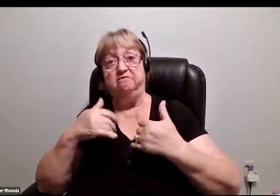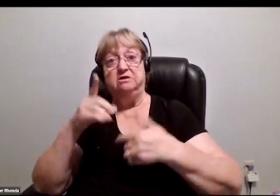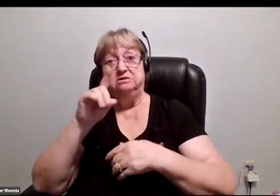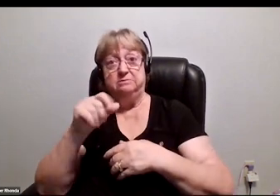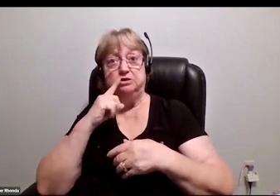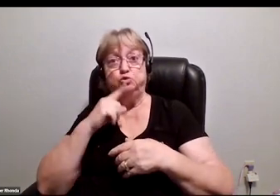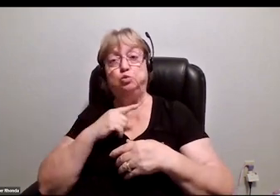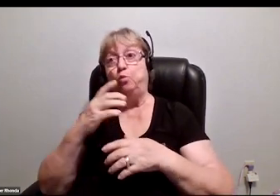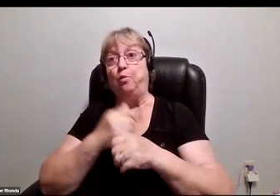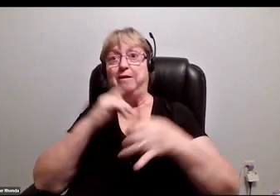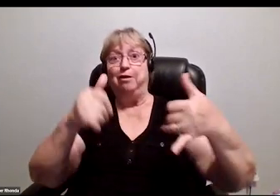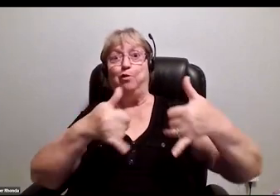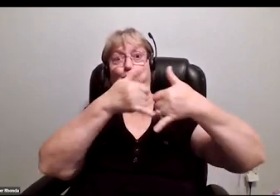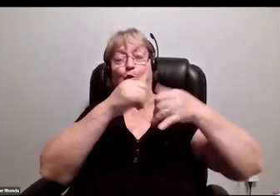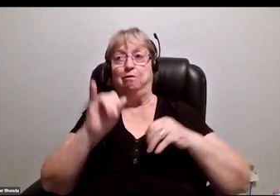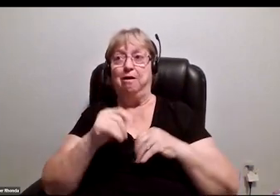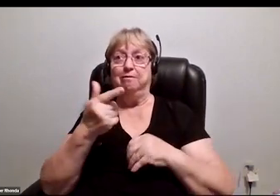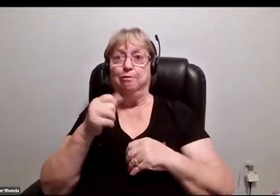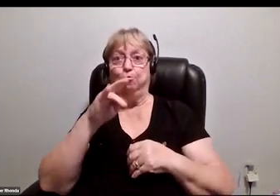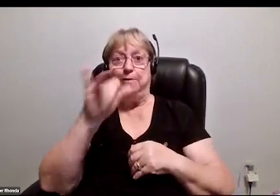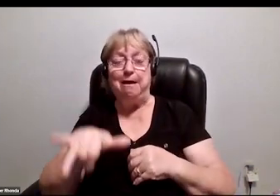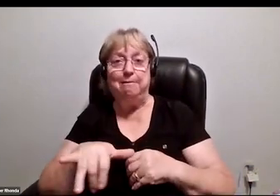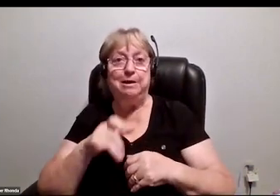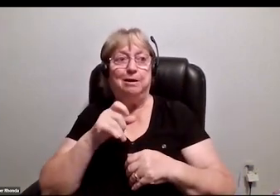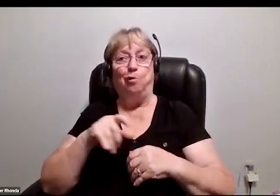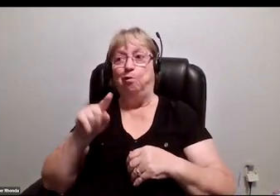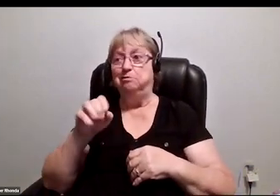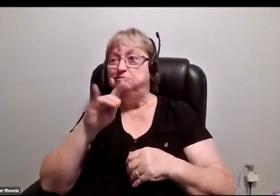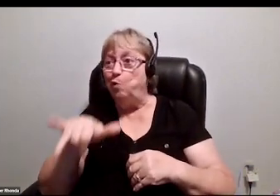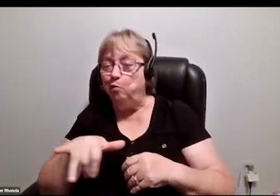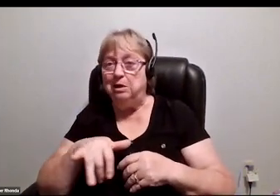at an award ceremony like the Grammys or the Tonys or whatnot, right?